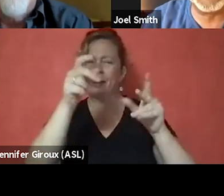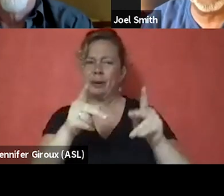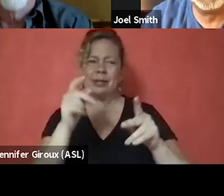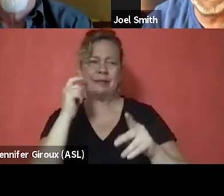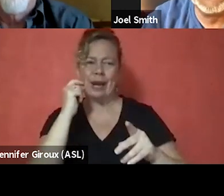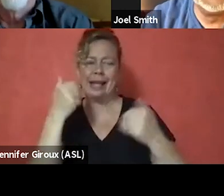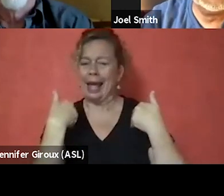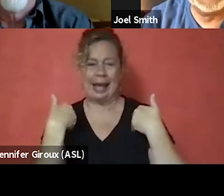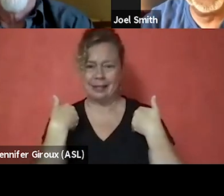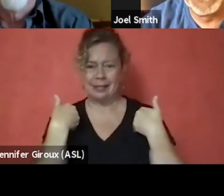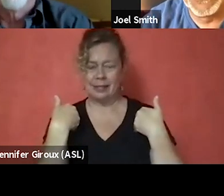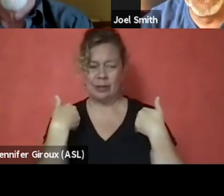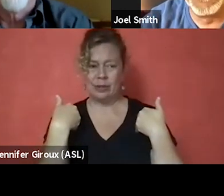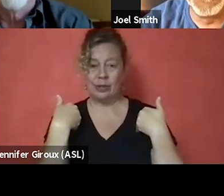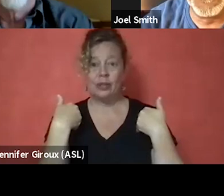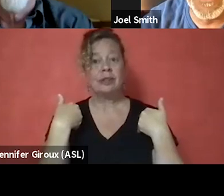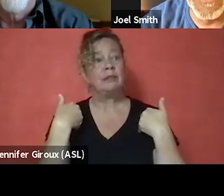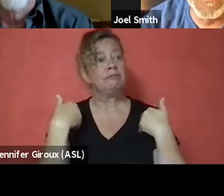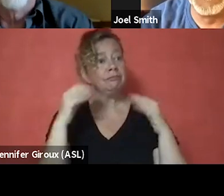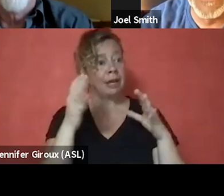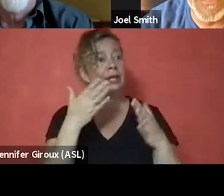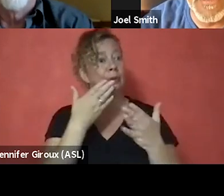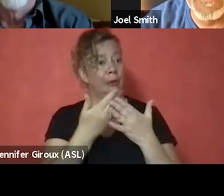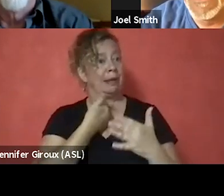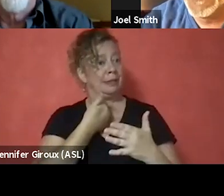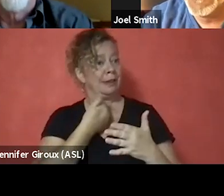I mean, I do pretty good with where I am with what I have.